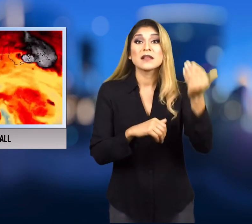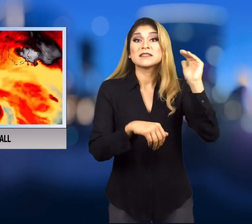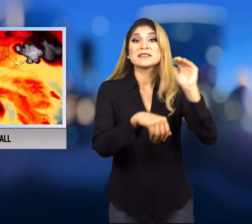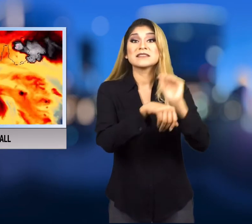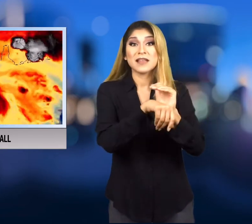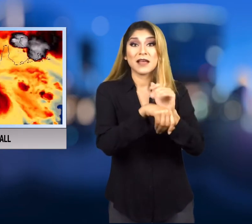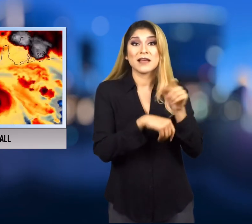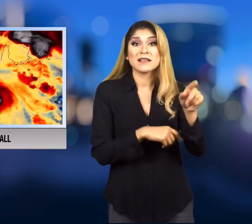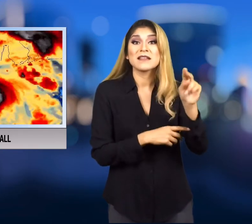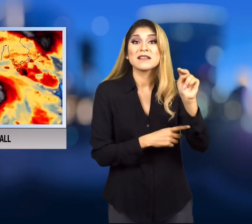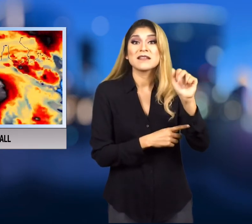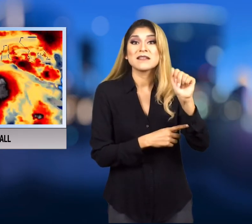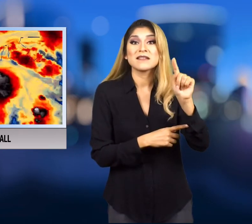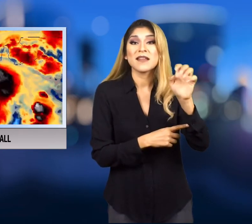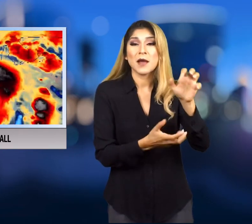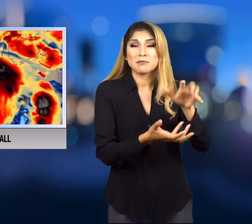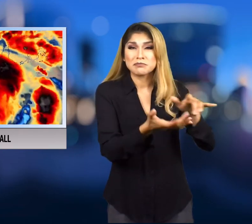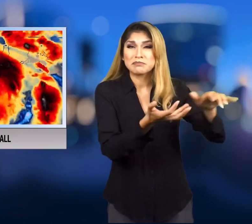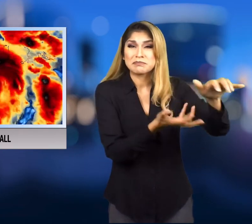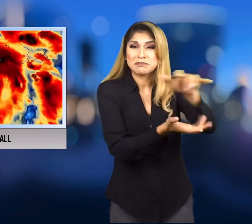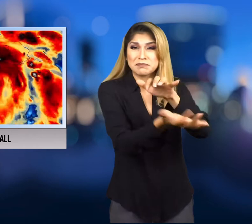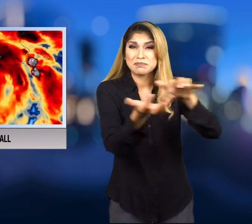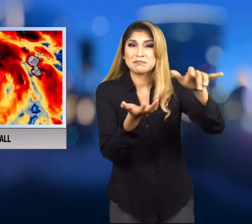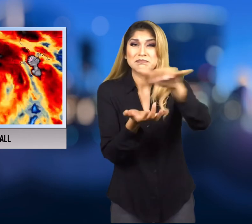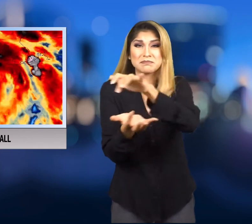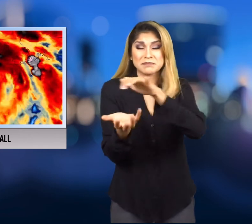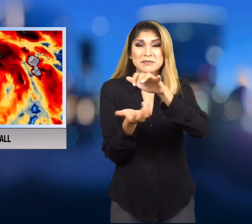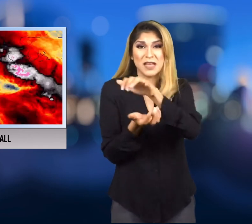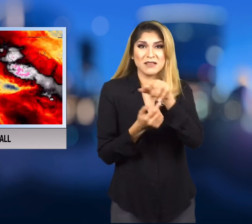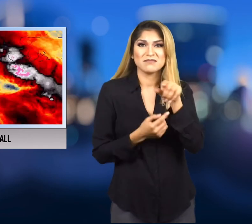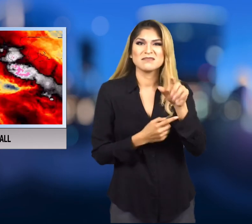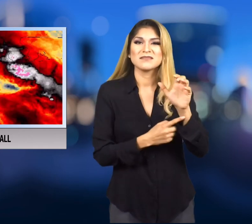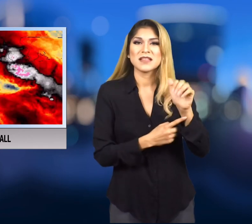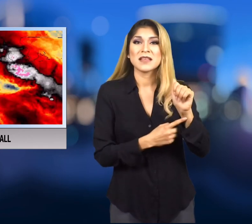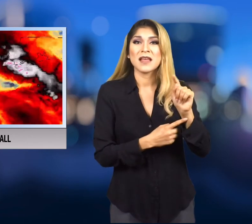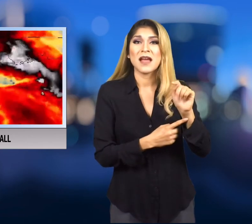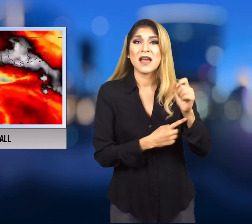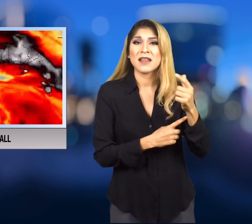Last night Nate made landfall as a category